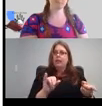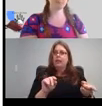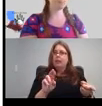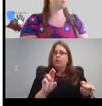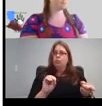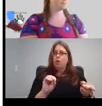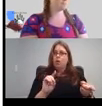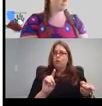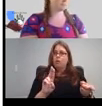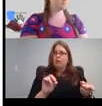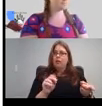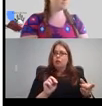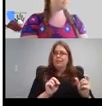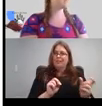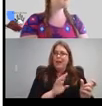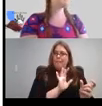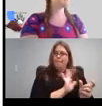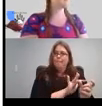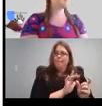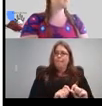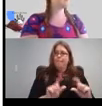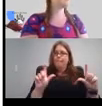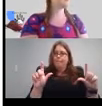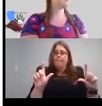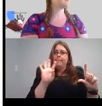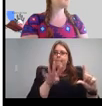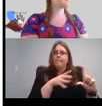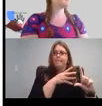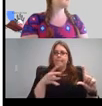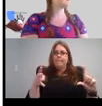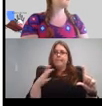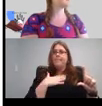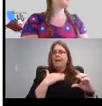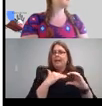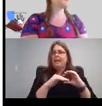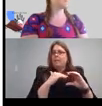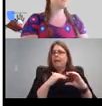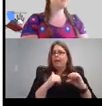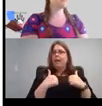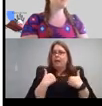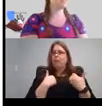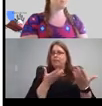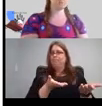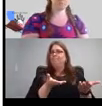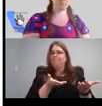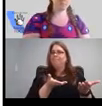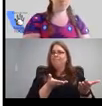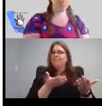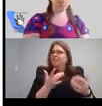page, the very first one, my email address is right there. So please feel free to be in touch.